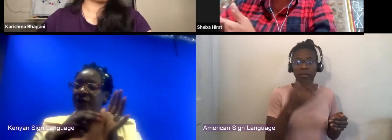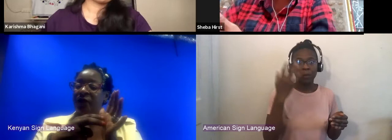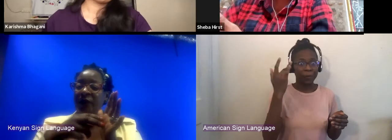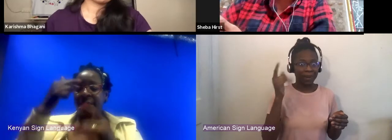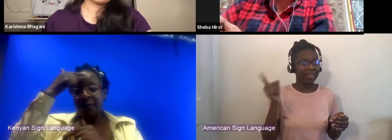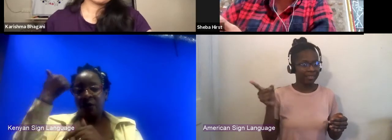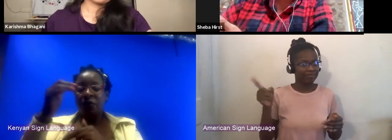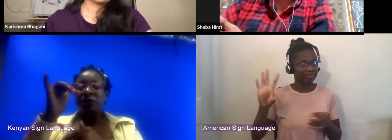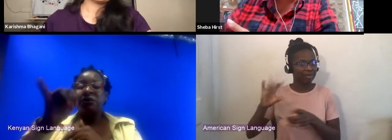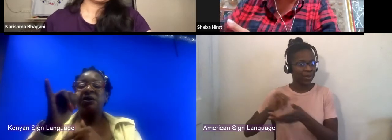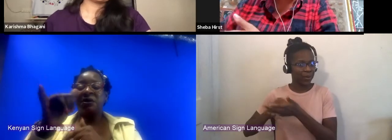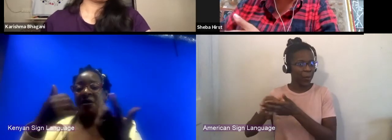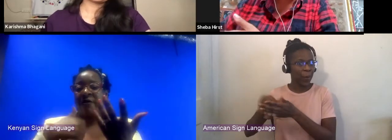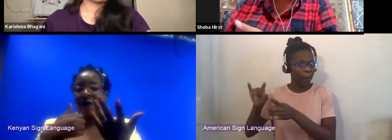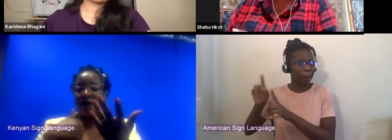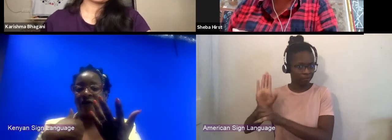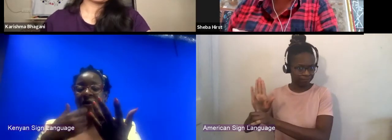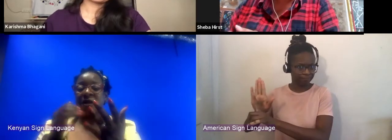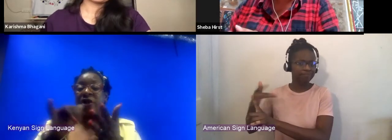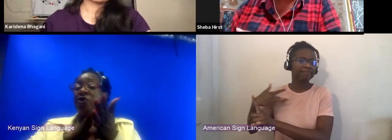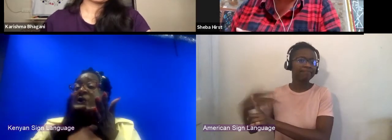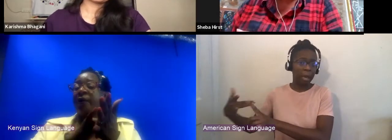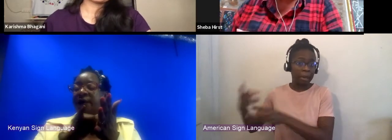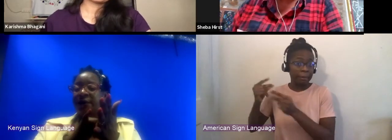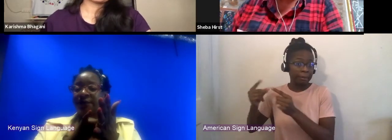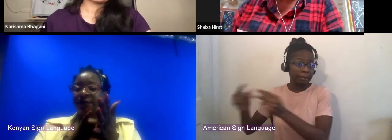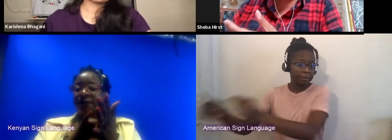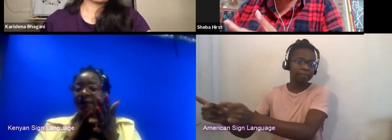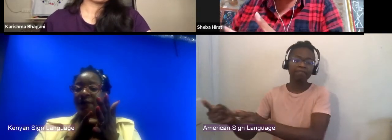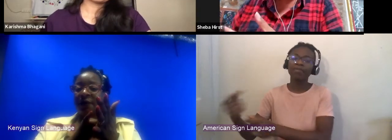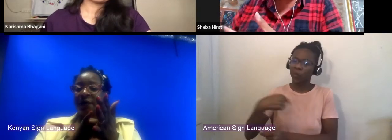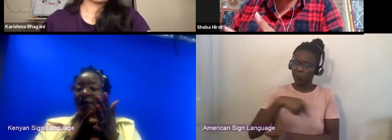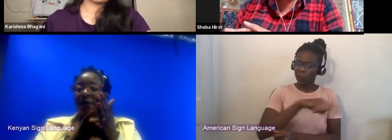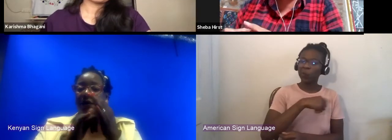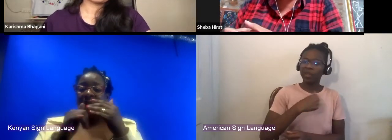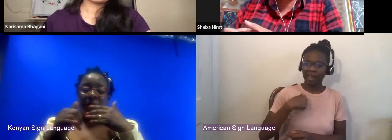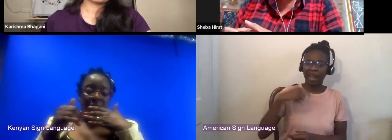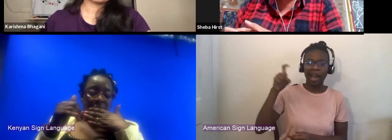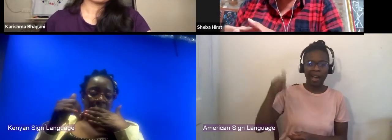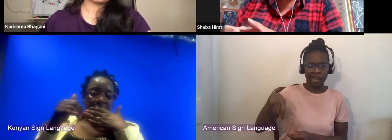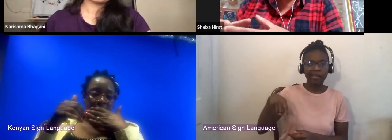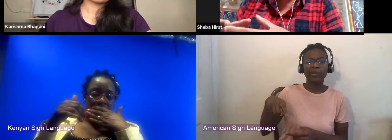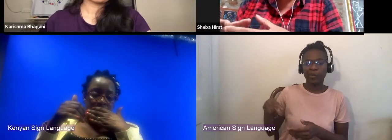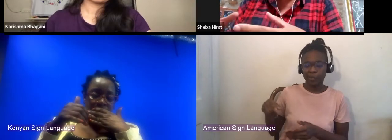in the New York context. In the end, it ended up expanding what we were able to do